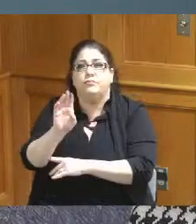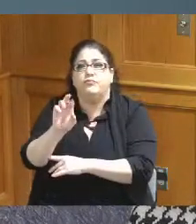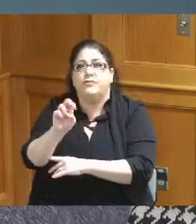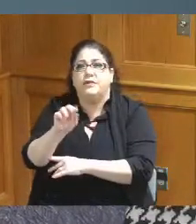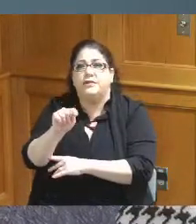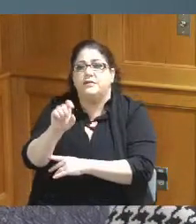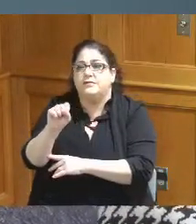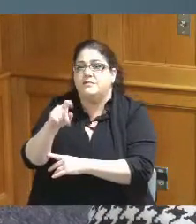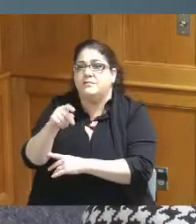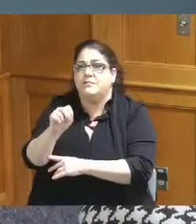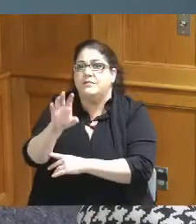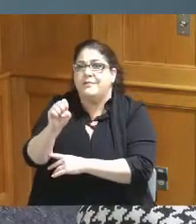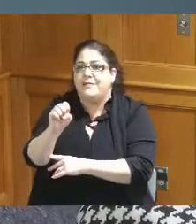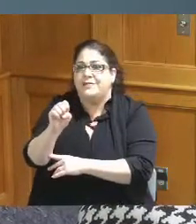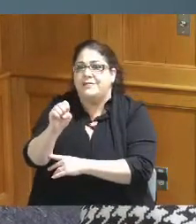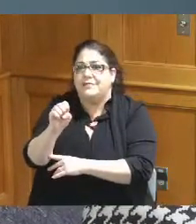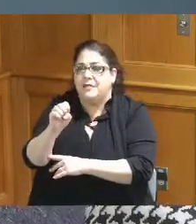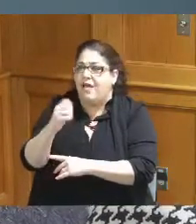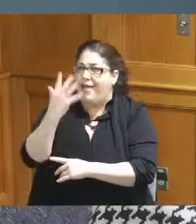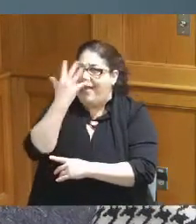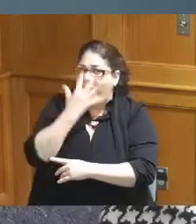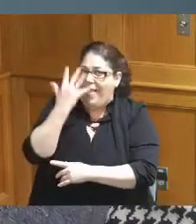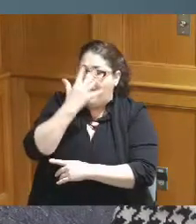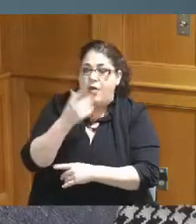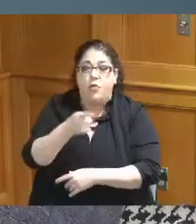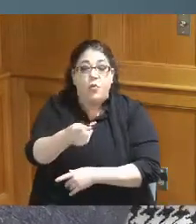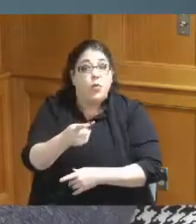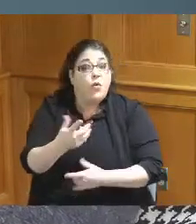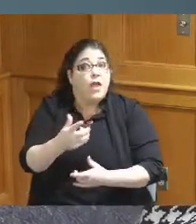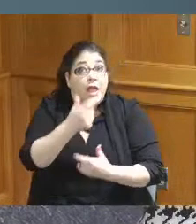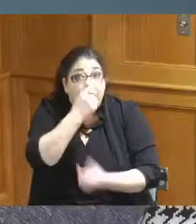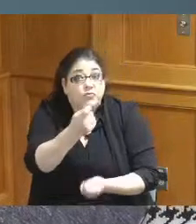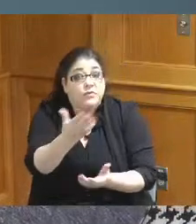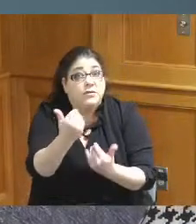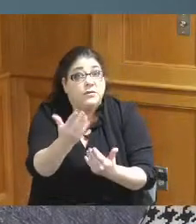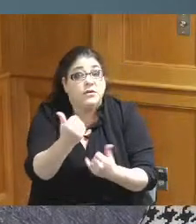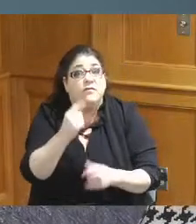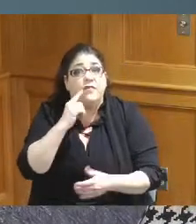about the Aesthetics of the bridge if anybody is interested in letting them know what color